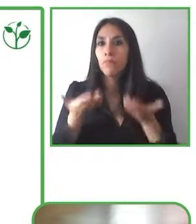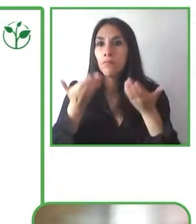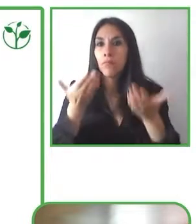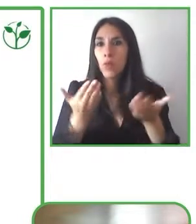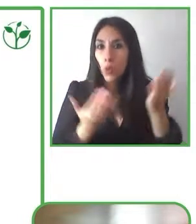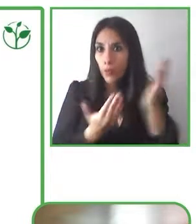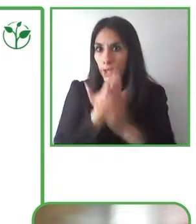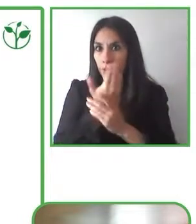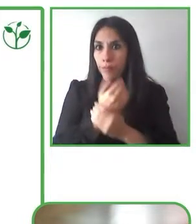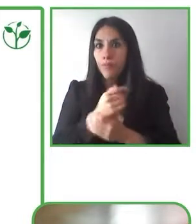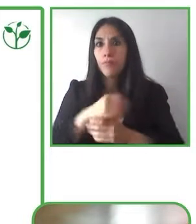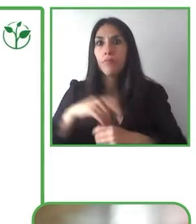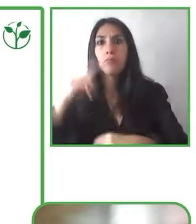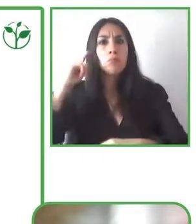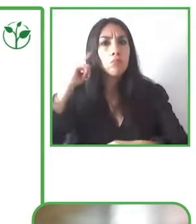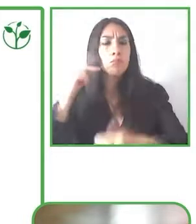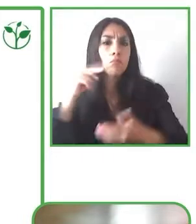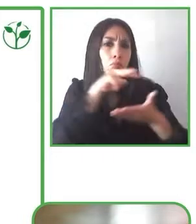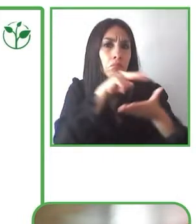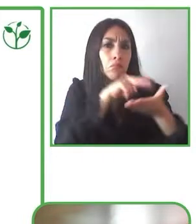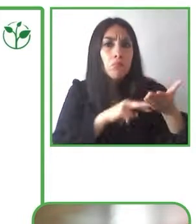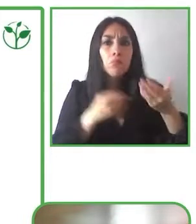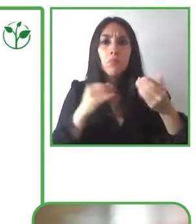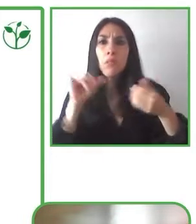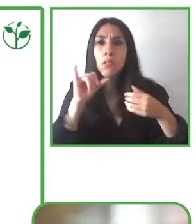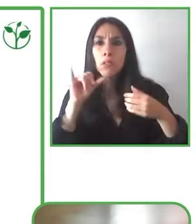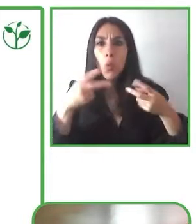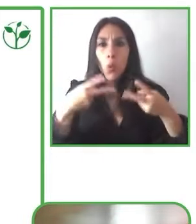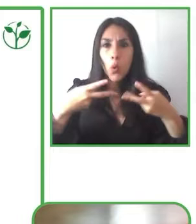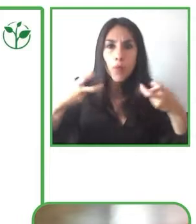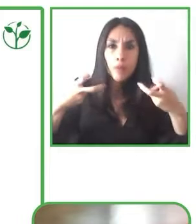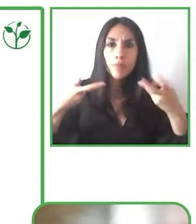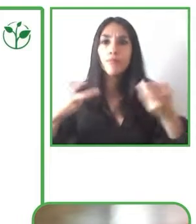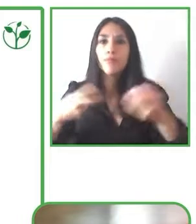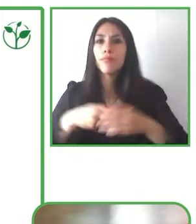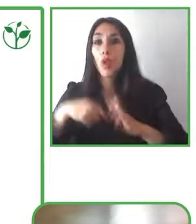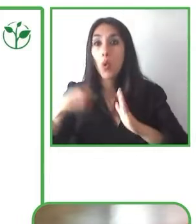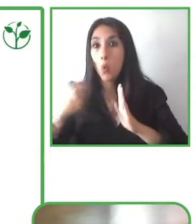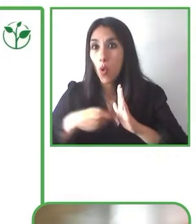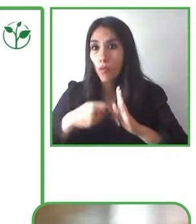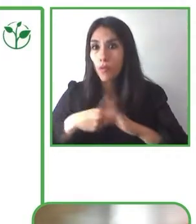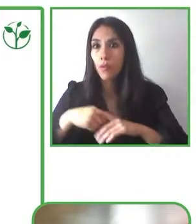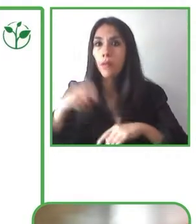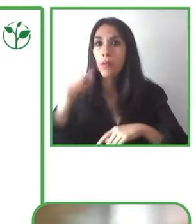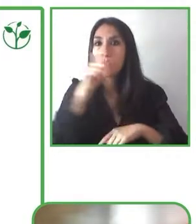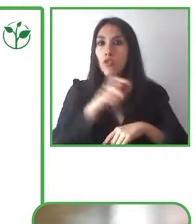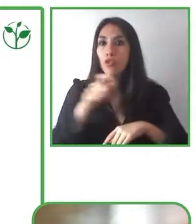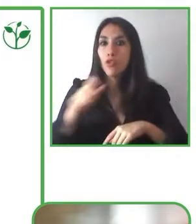audio descriptions and subtitles so that they can be appreciated with people, by people with different types of disabilities.